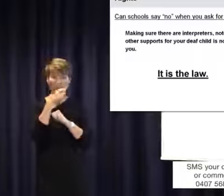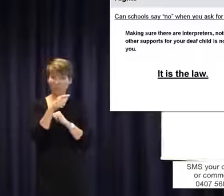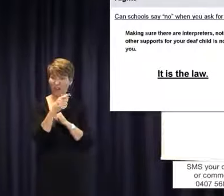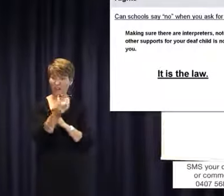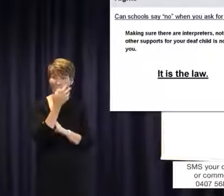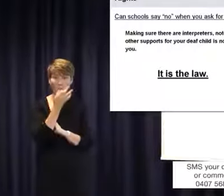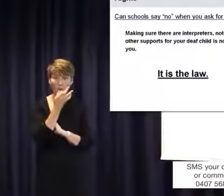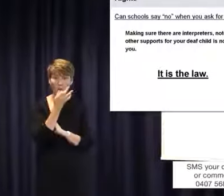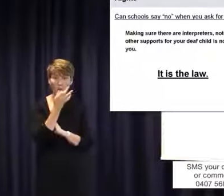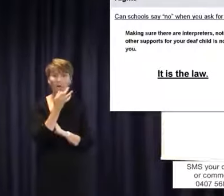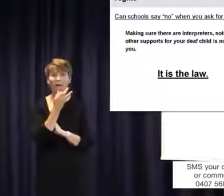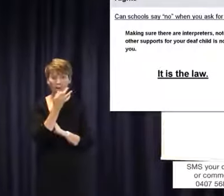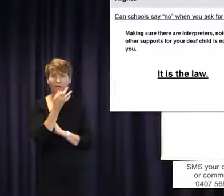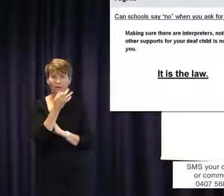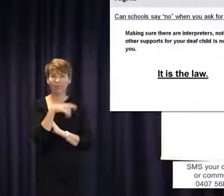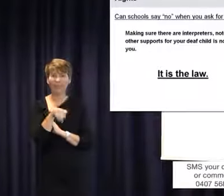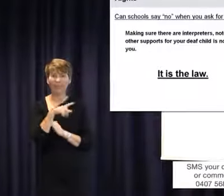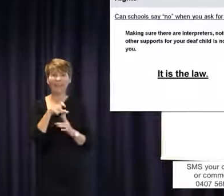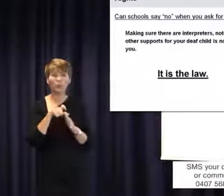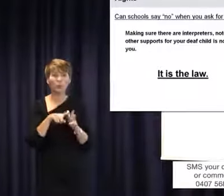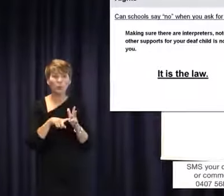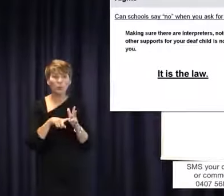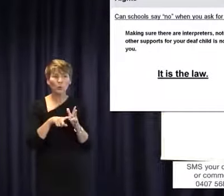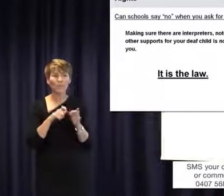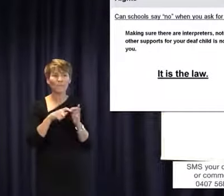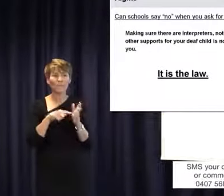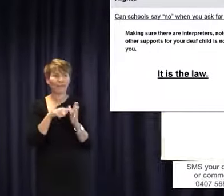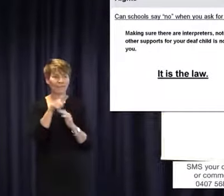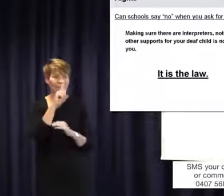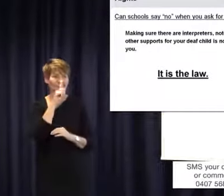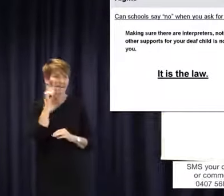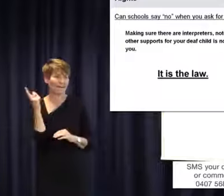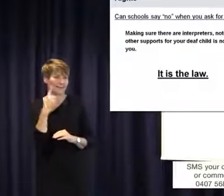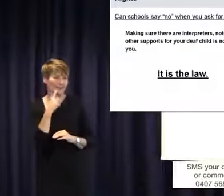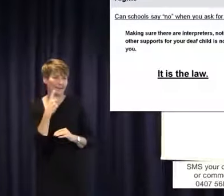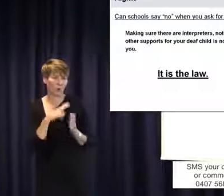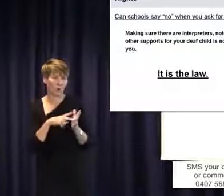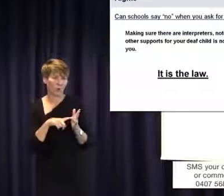they do but they can't. Look, there are some examples where they can, but we'll talk about